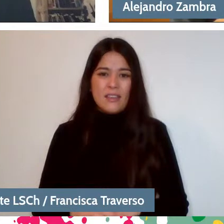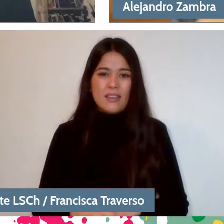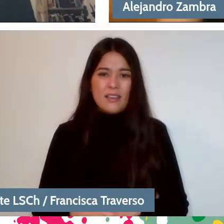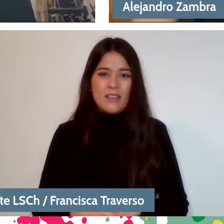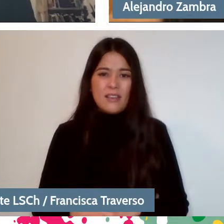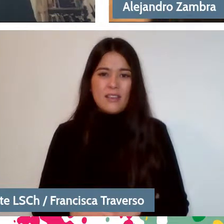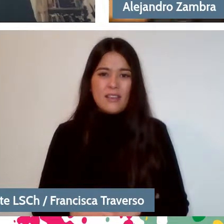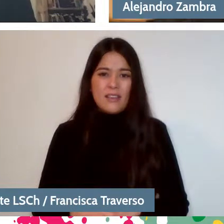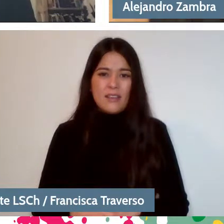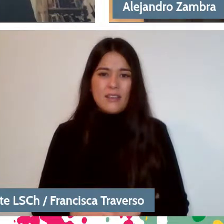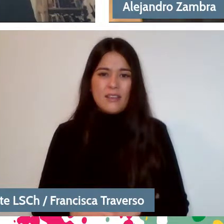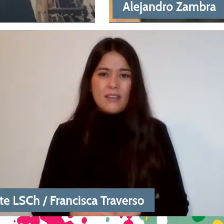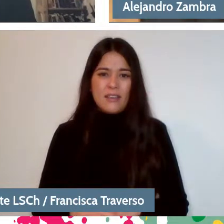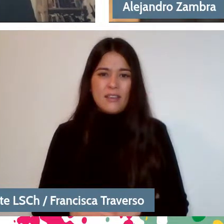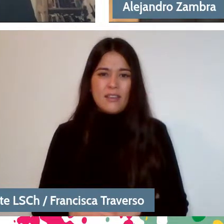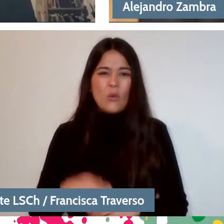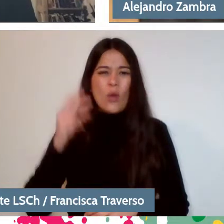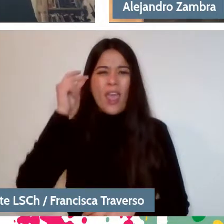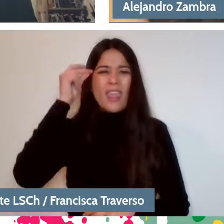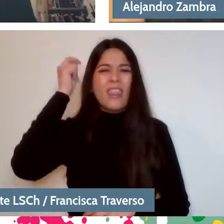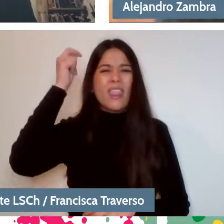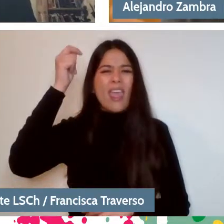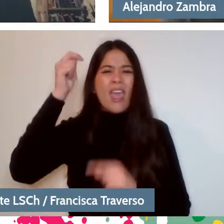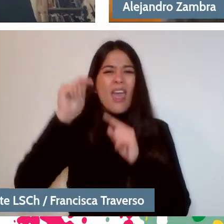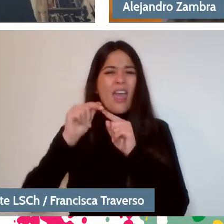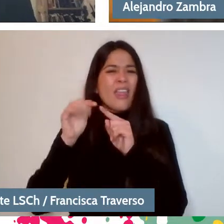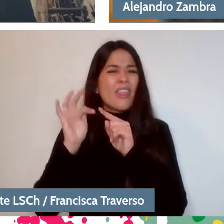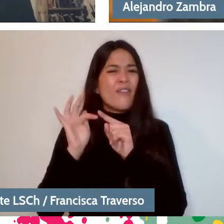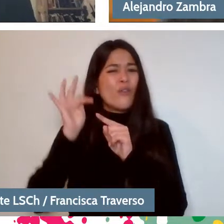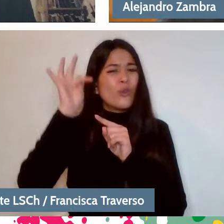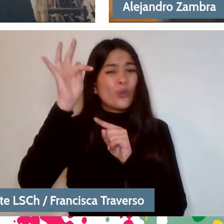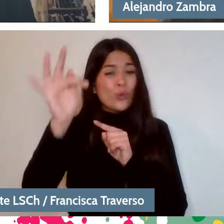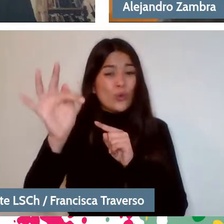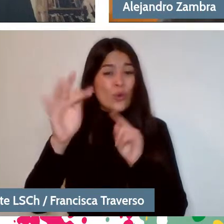Because it's an idea for the future. I mean, the constitution, what it declares.